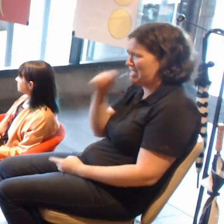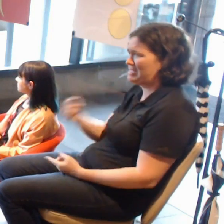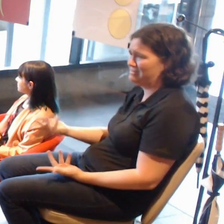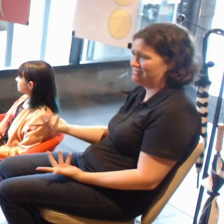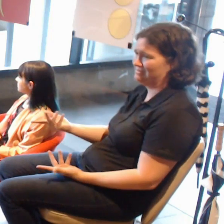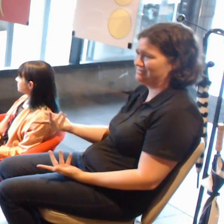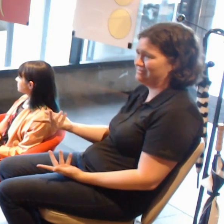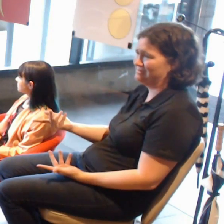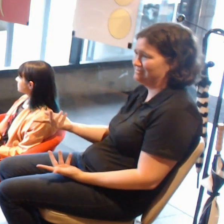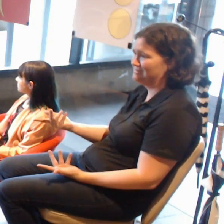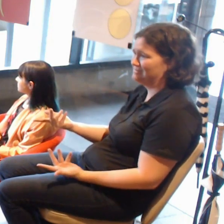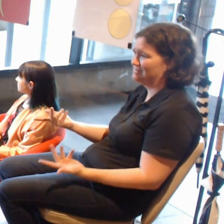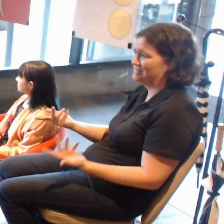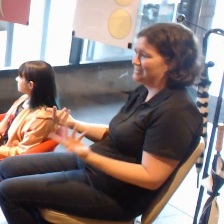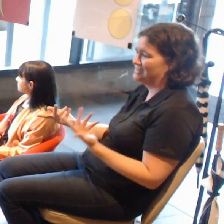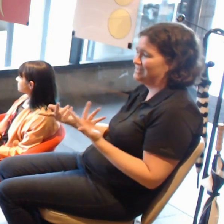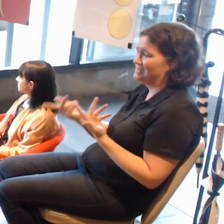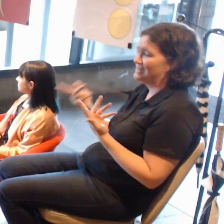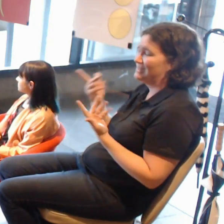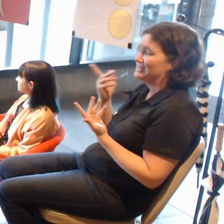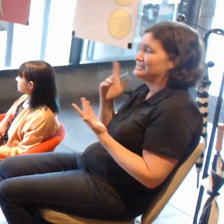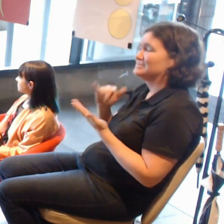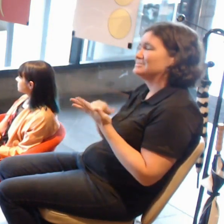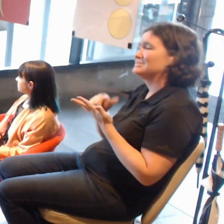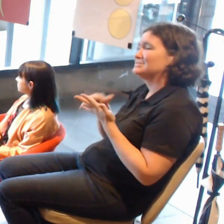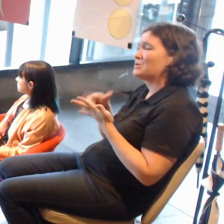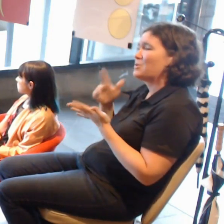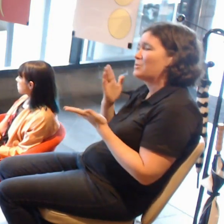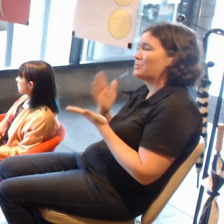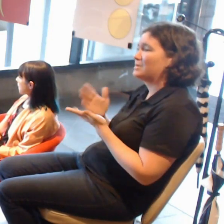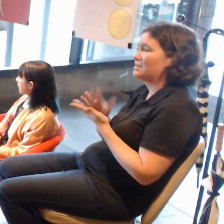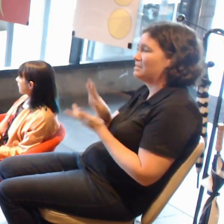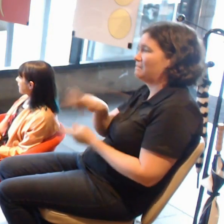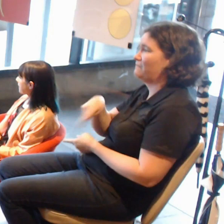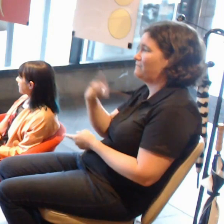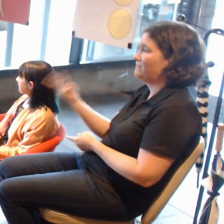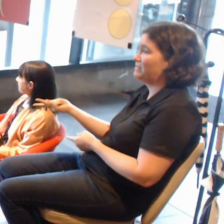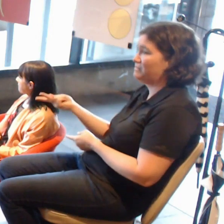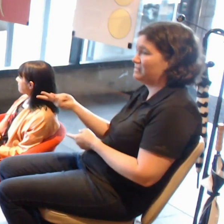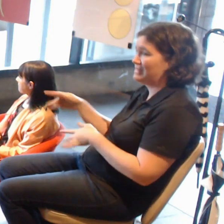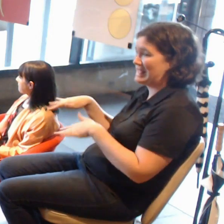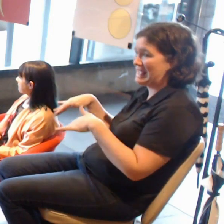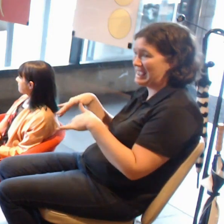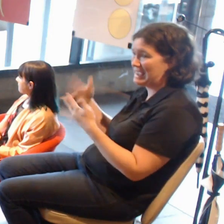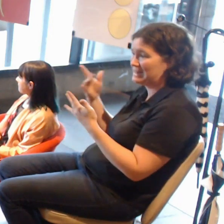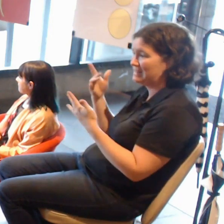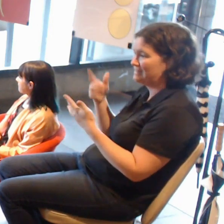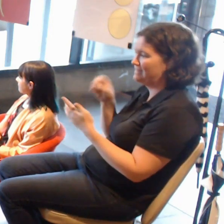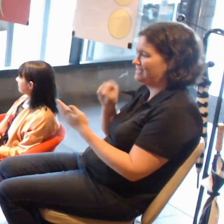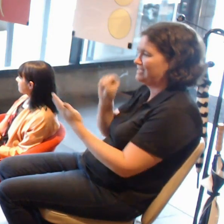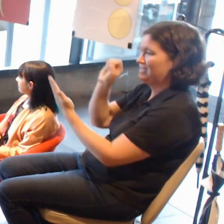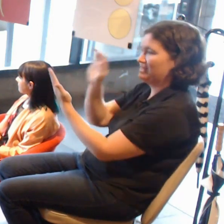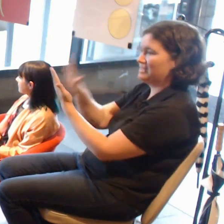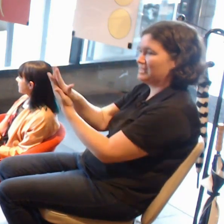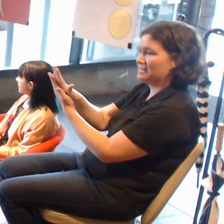So practically, the flip argument is that anything that gets put into the virtual world